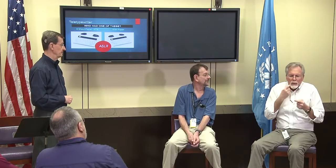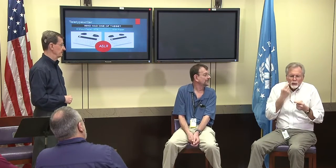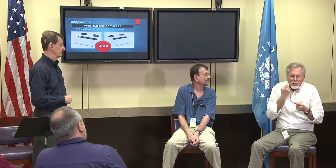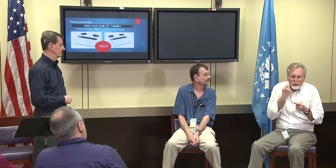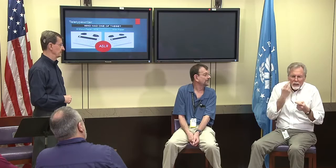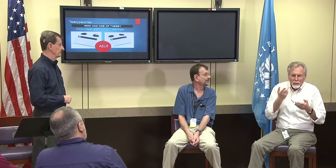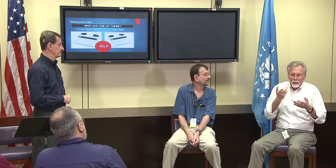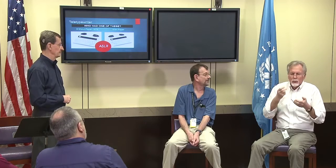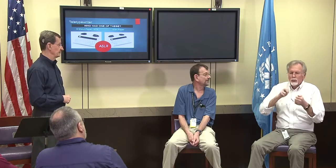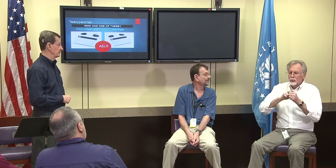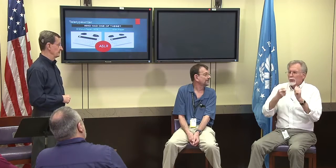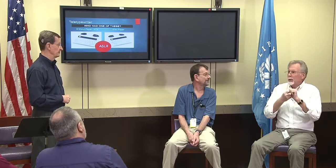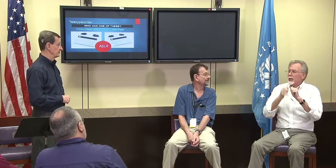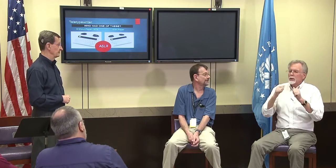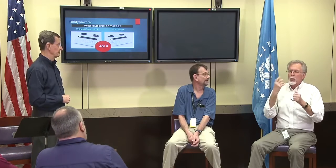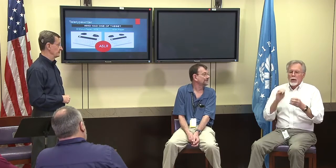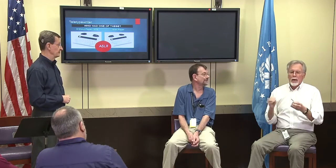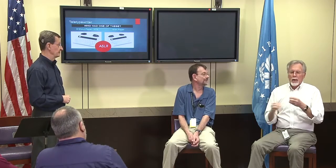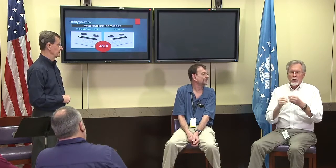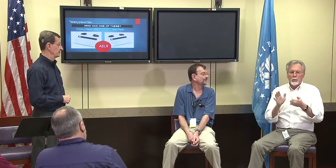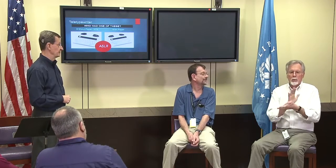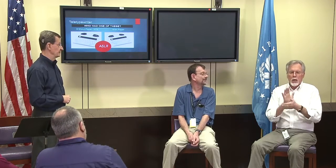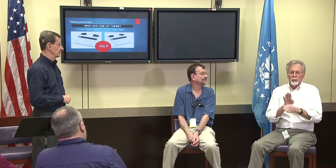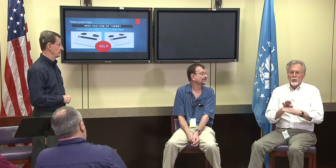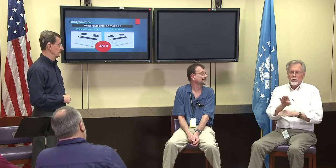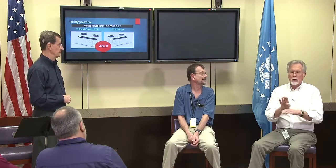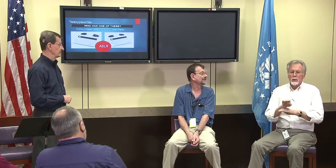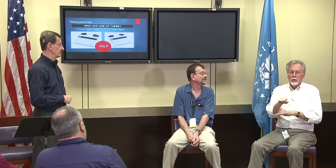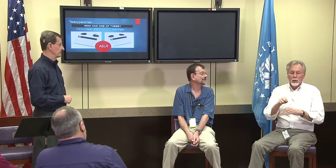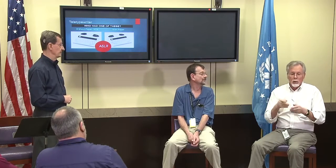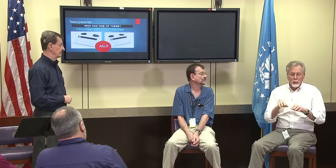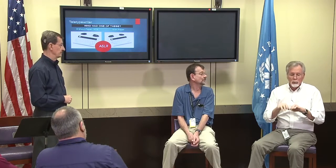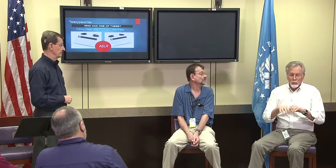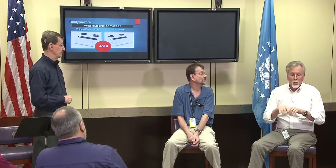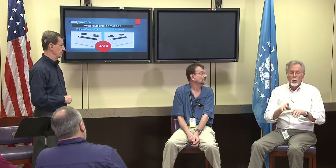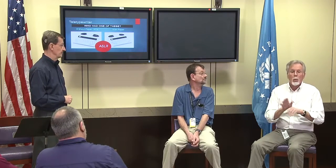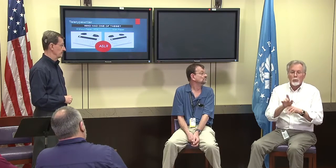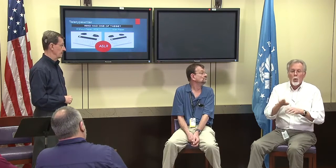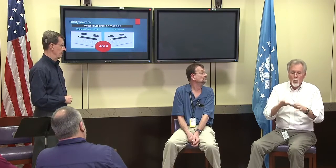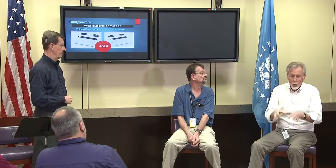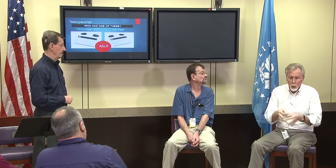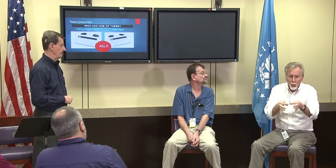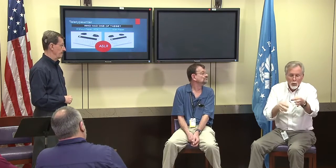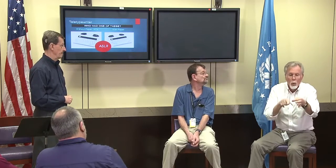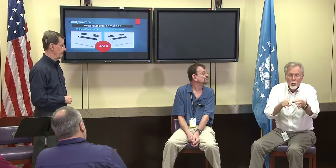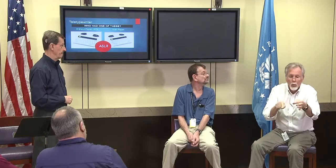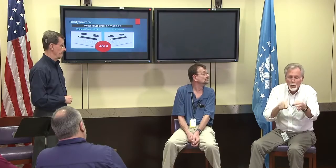So it could be a problem sometimes once you have the paper if someone asked me to repeat something